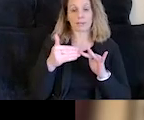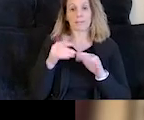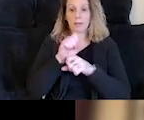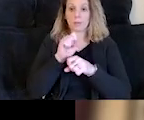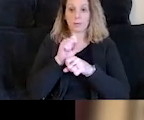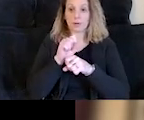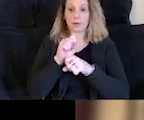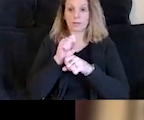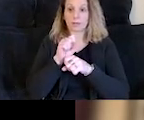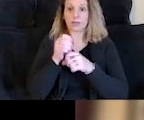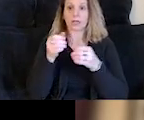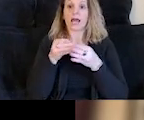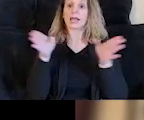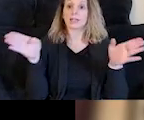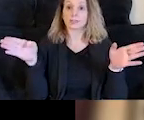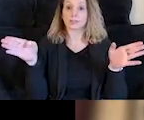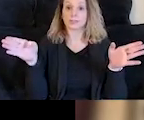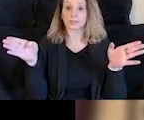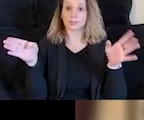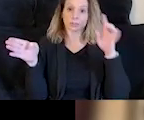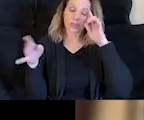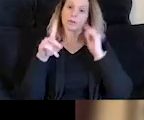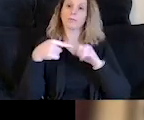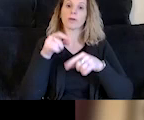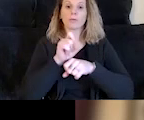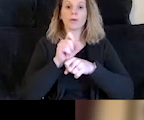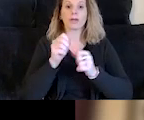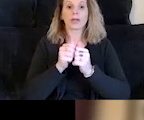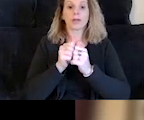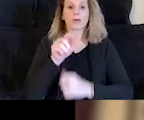and in general when working with TAY,